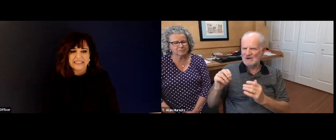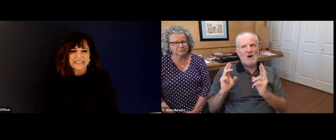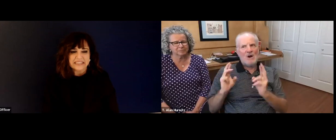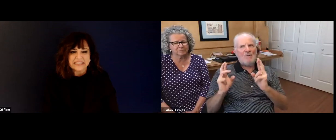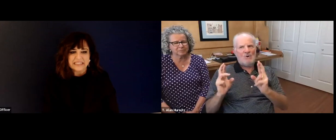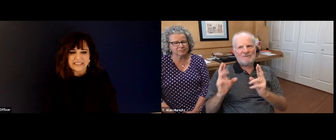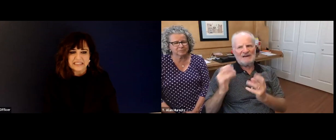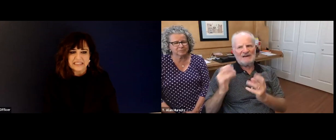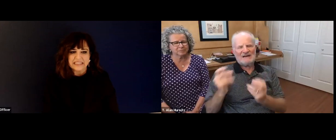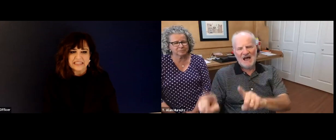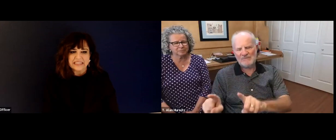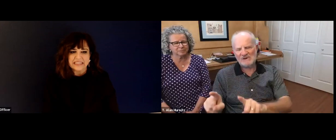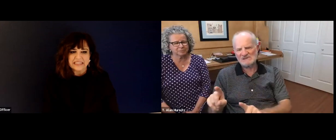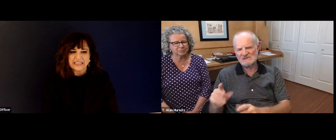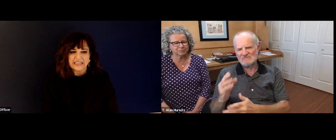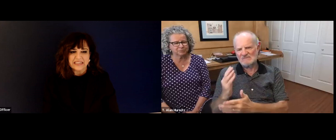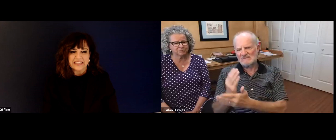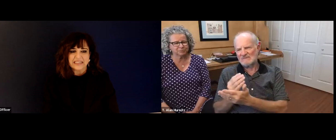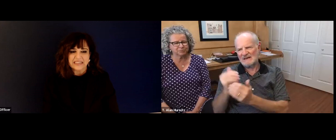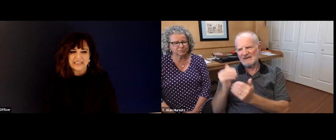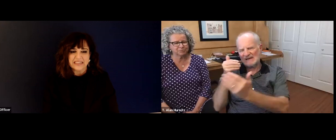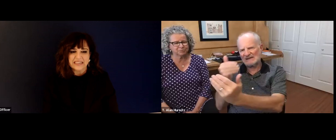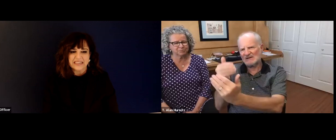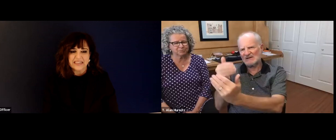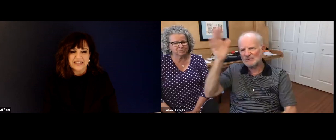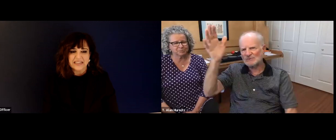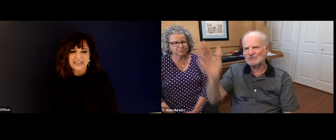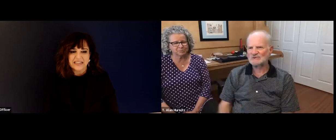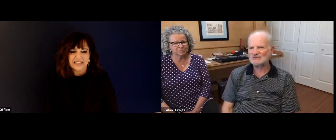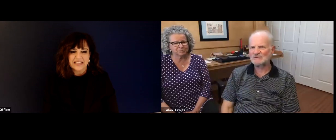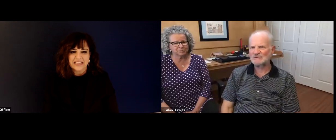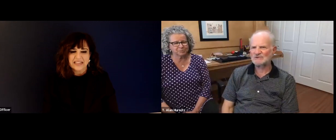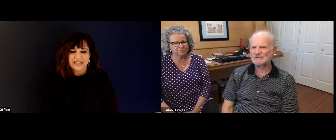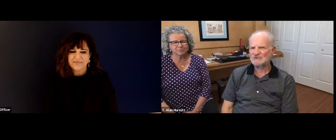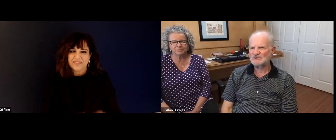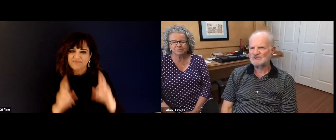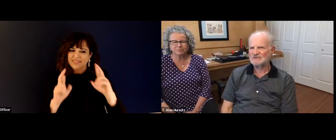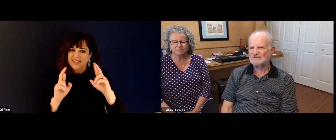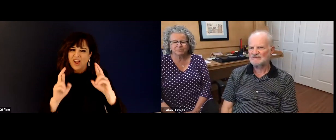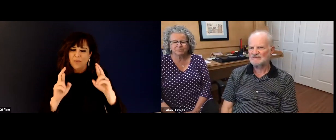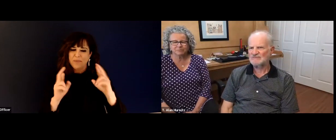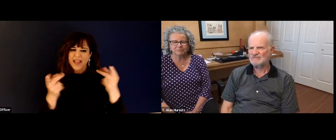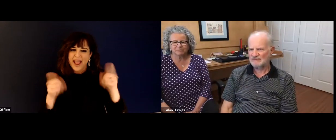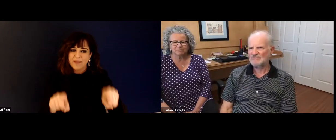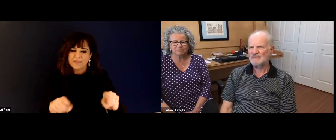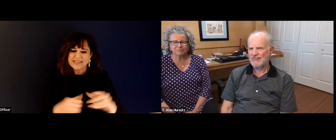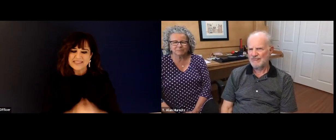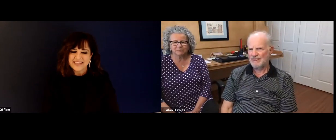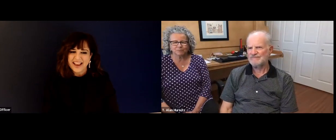broader field, I believe, in fact, that they're working on on a concept. According to what I'm remembering from what I've read,